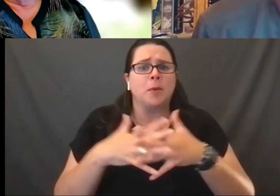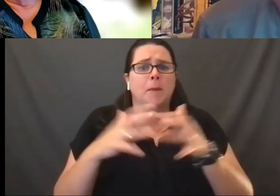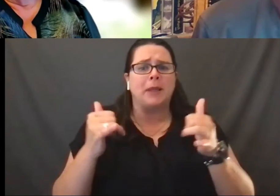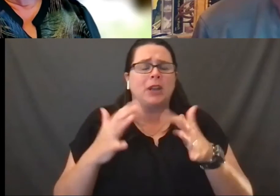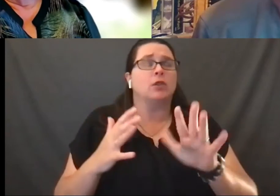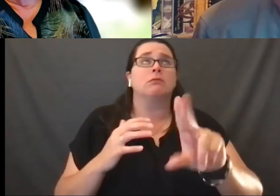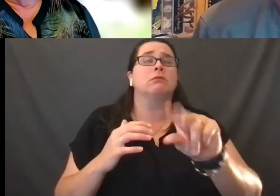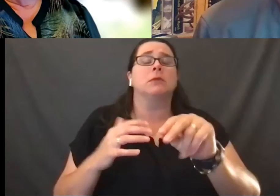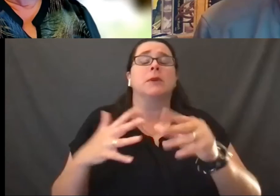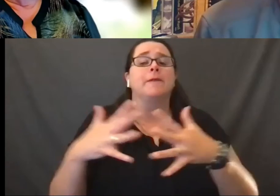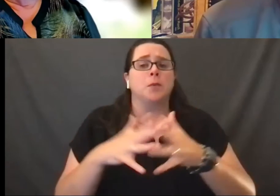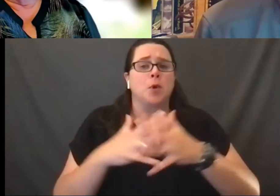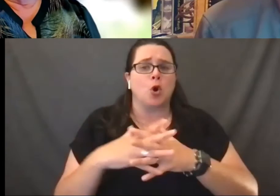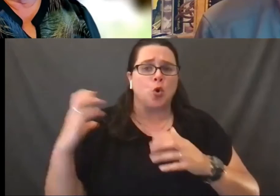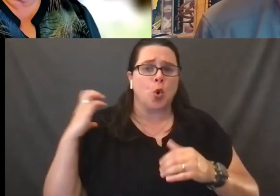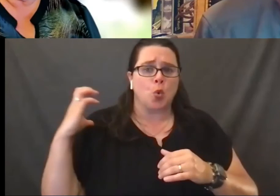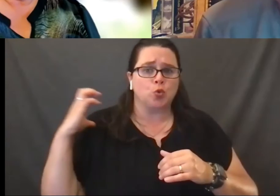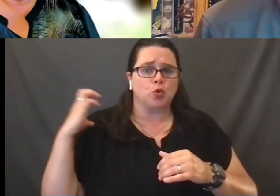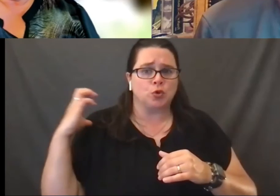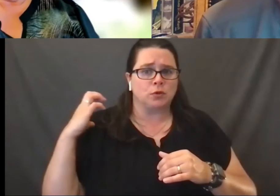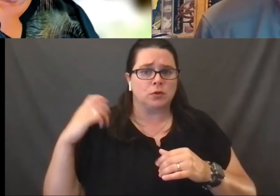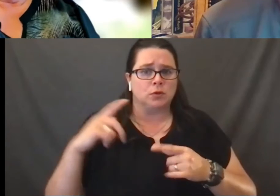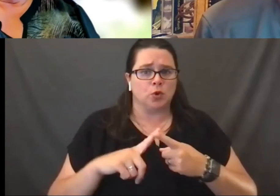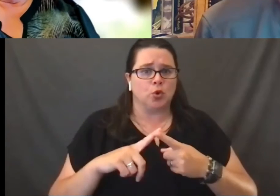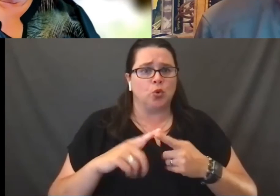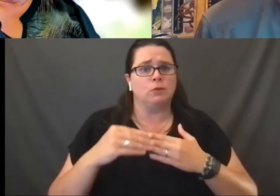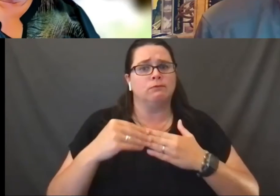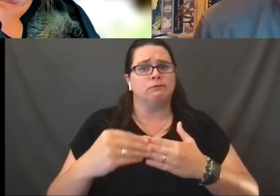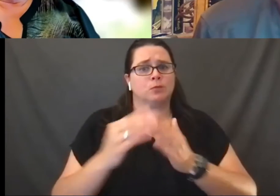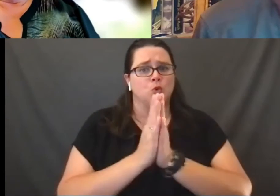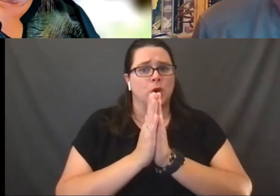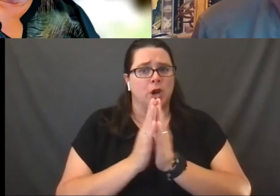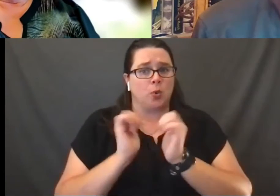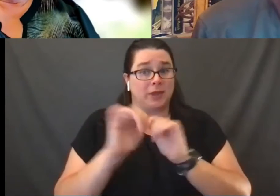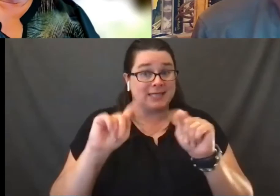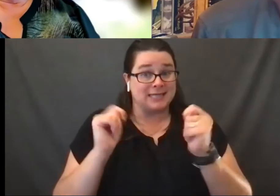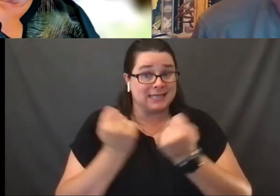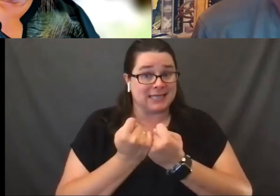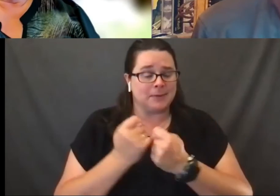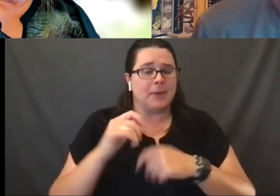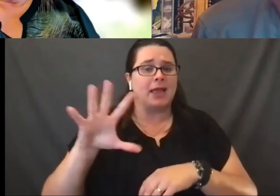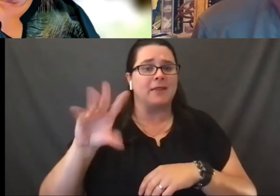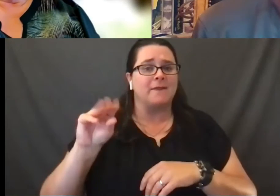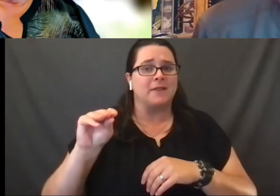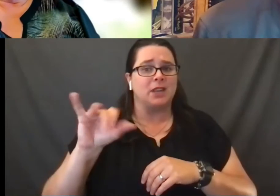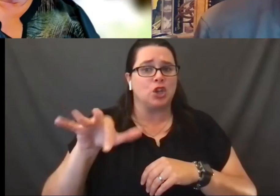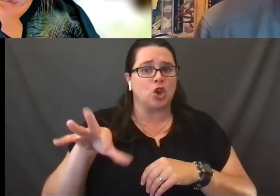but the football coach who was conducting prayers with his team on the 50 yard line after the games, right?